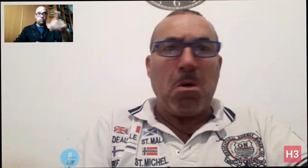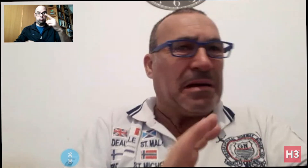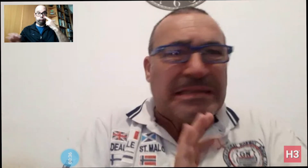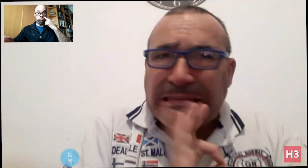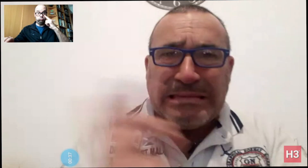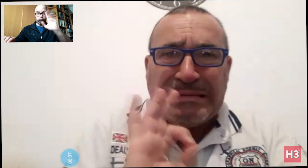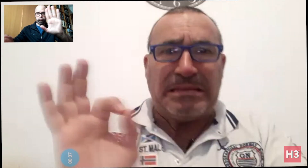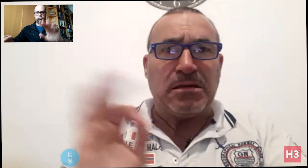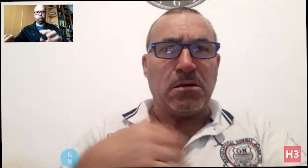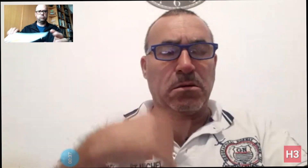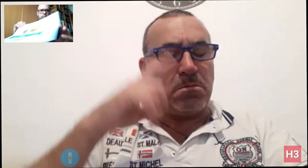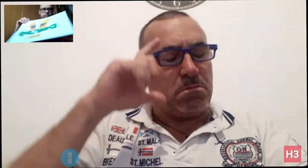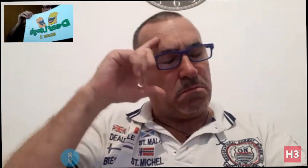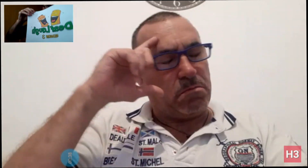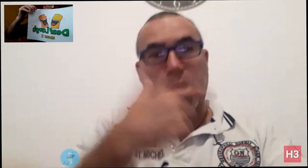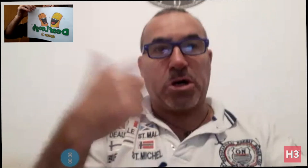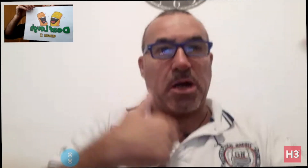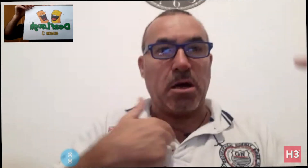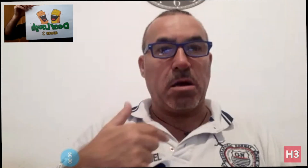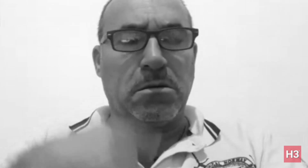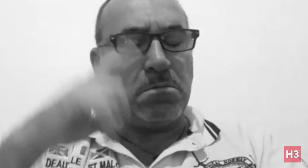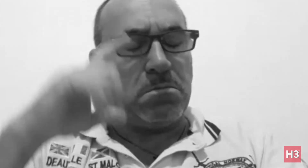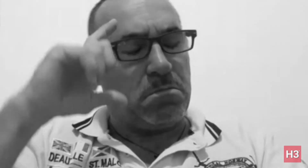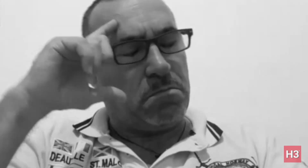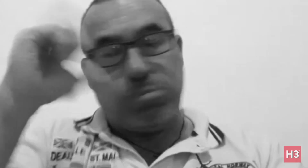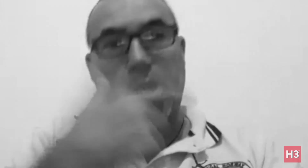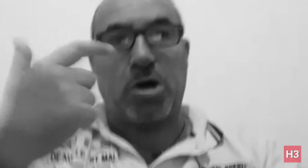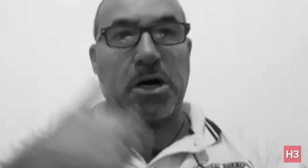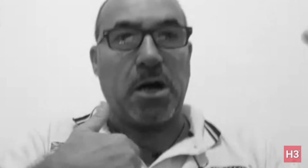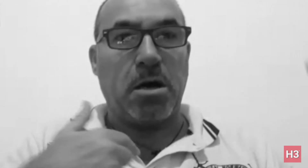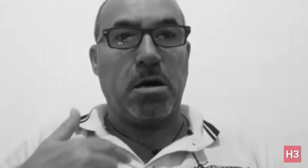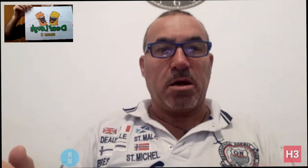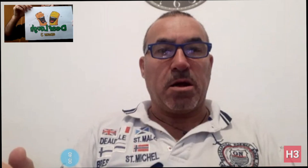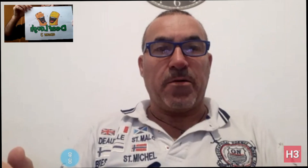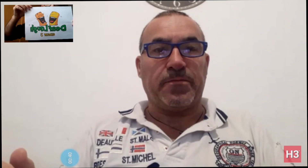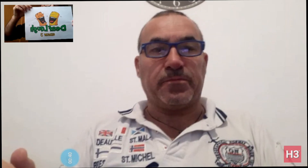Hang on. Look. - I'm confused!